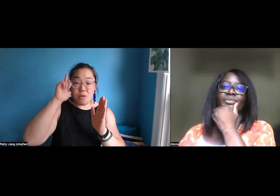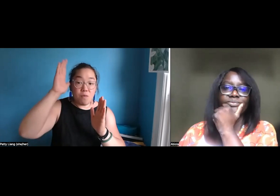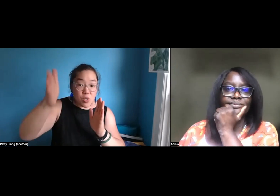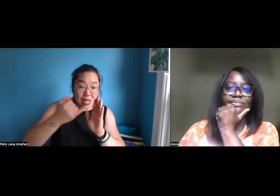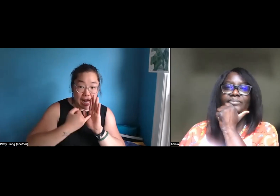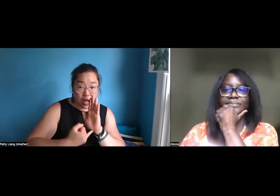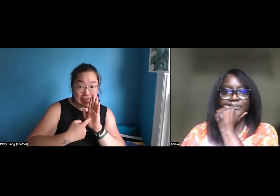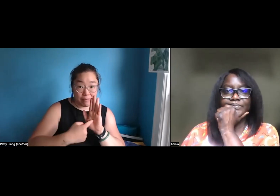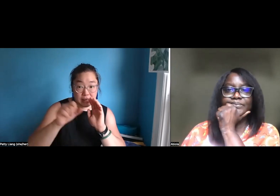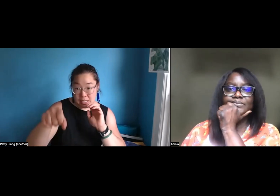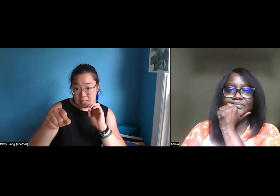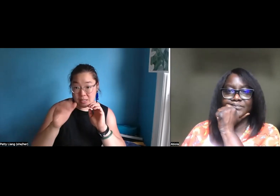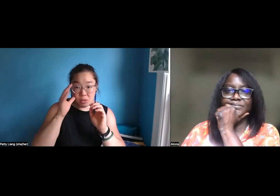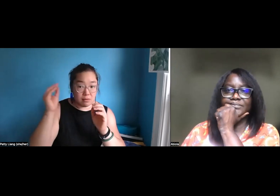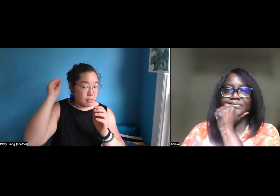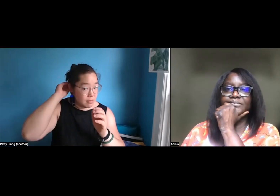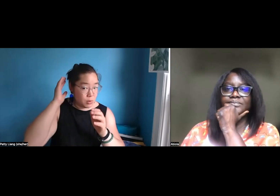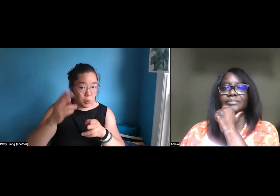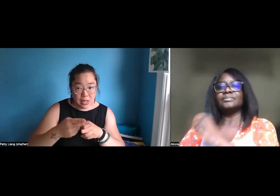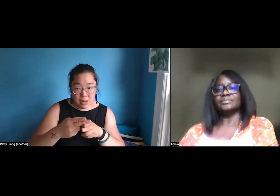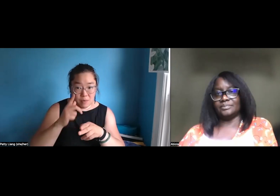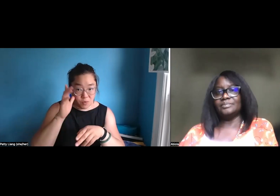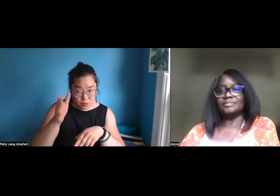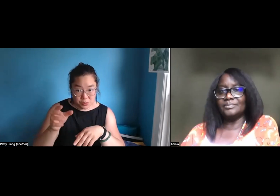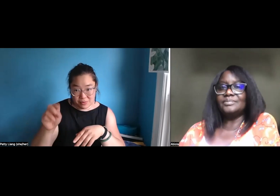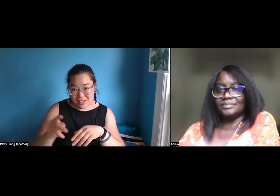We are looking for artists for the future for future artists and Exhibits.